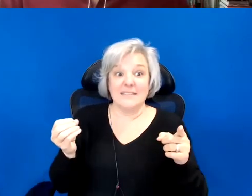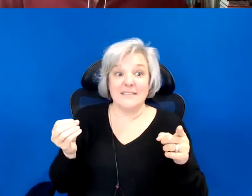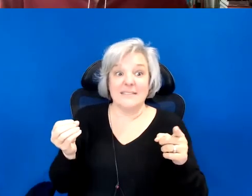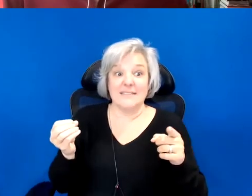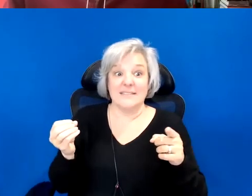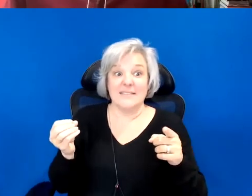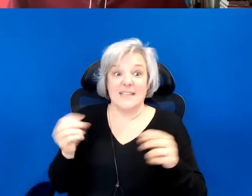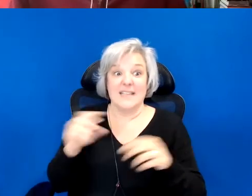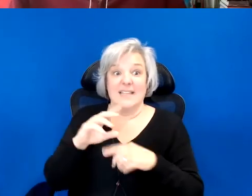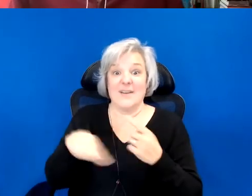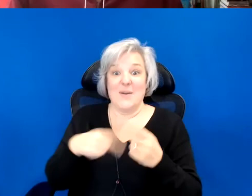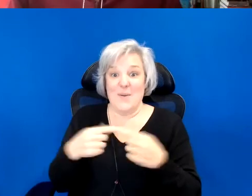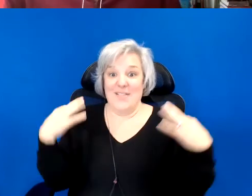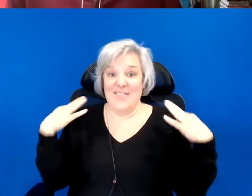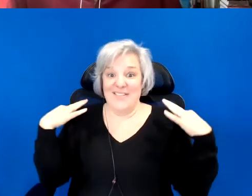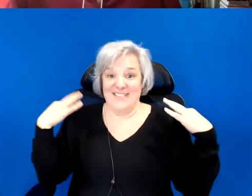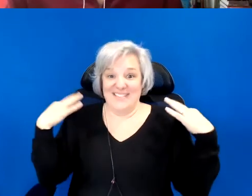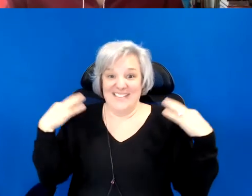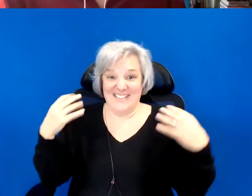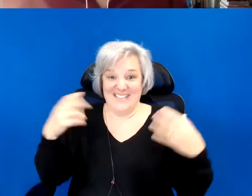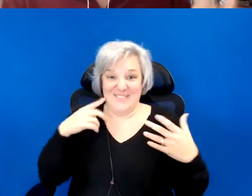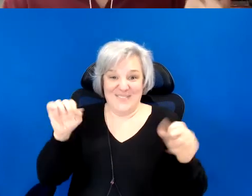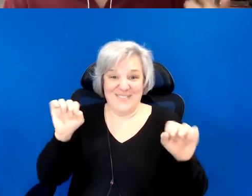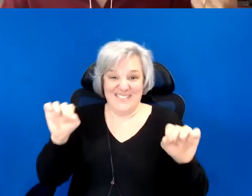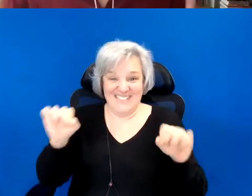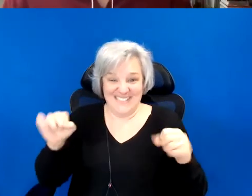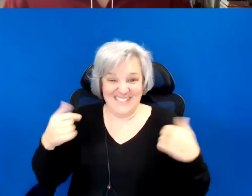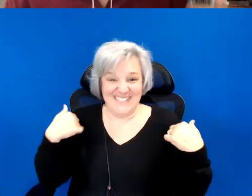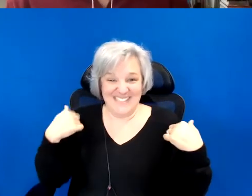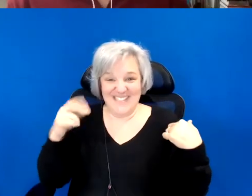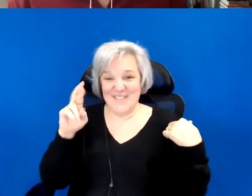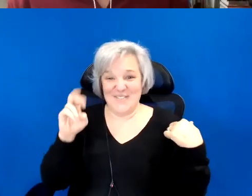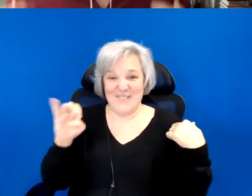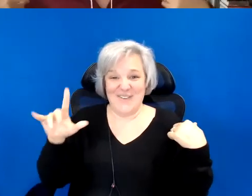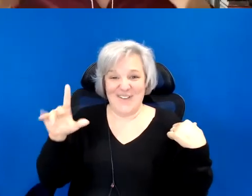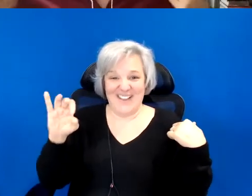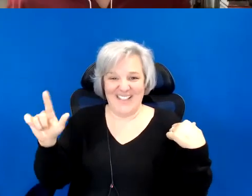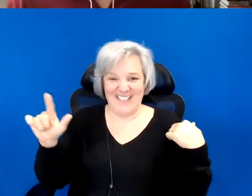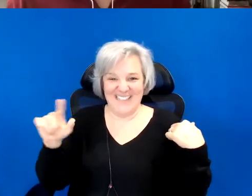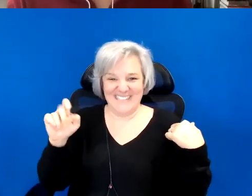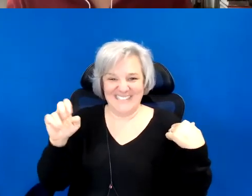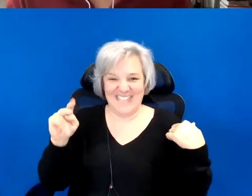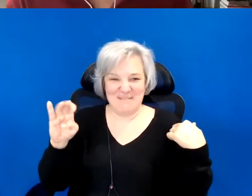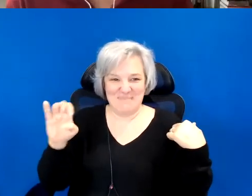outfit. >> Yes, we mustn't forget. You don't even know that this is like head to toe this outfit.